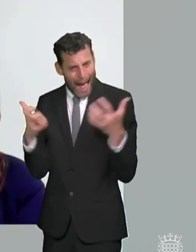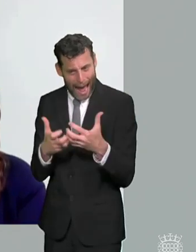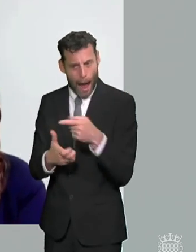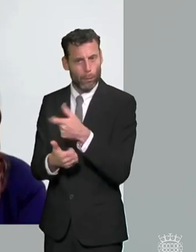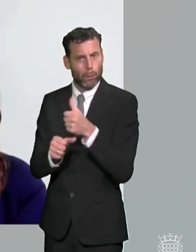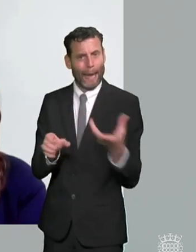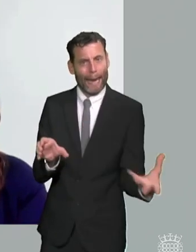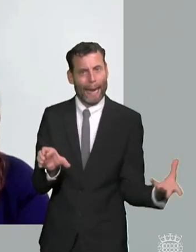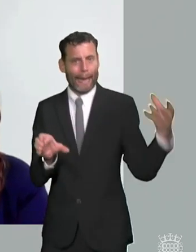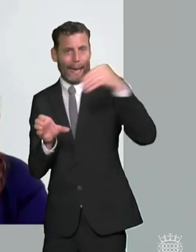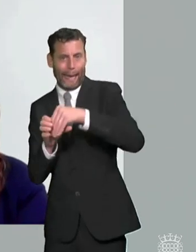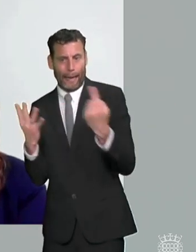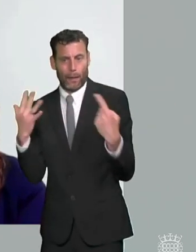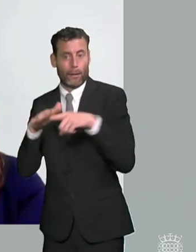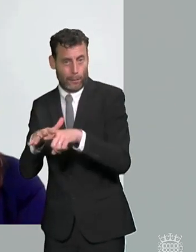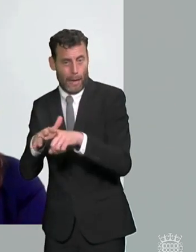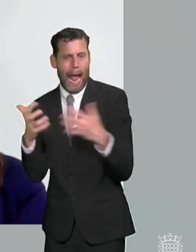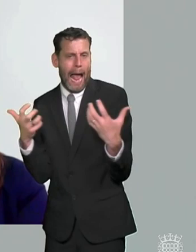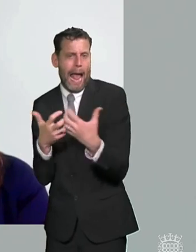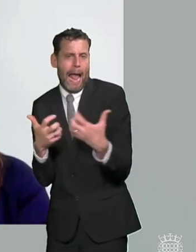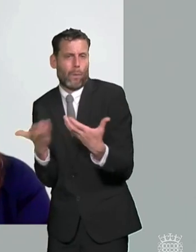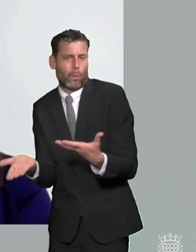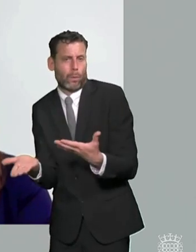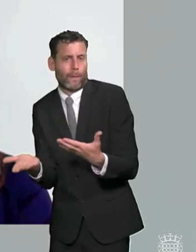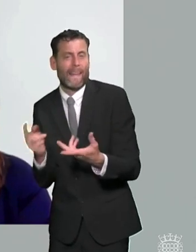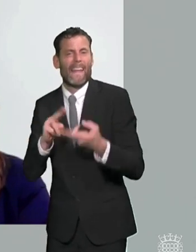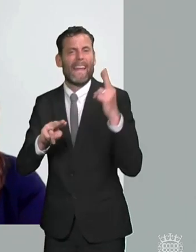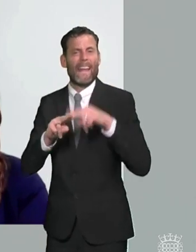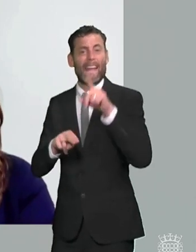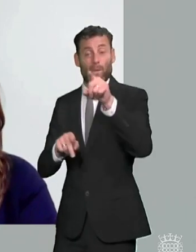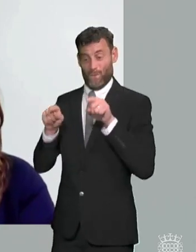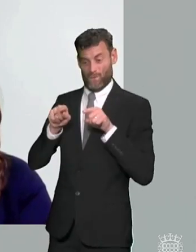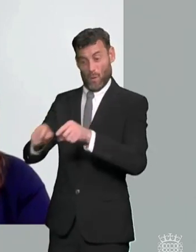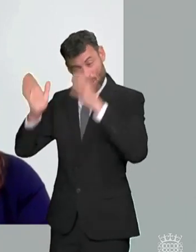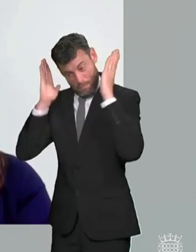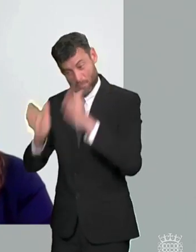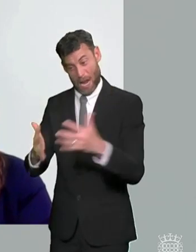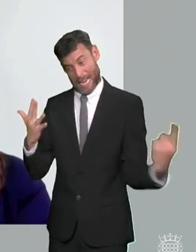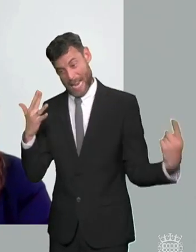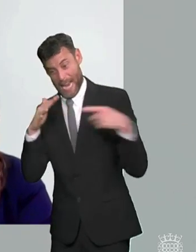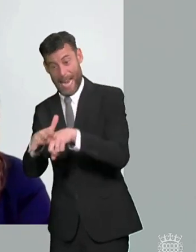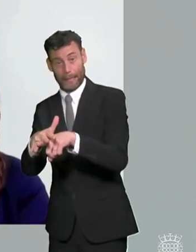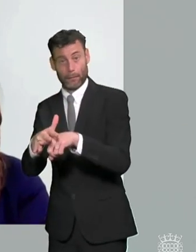forcing inclusion can actually lead to children being excluded from mainstream education literally